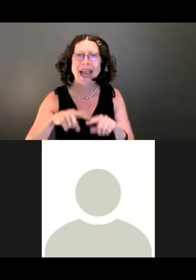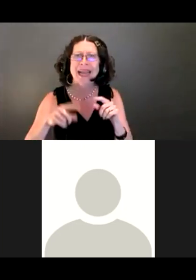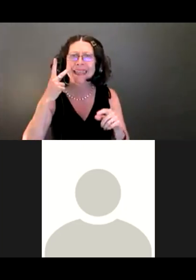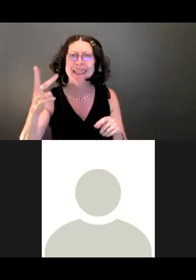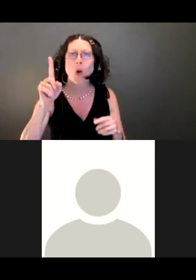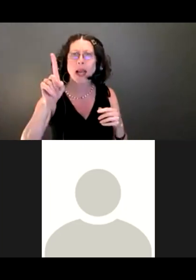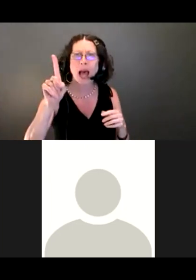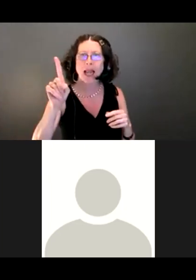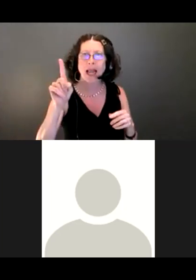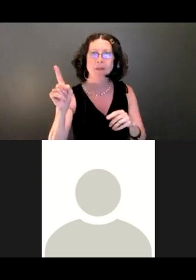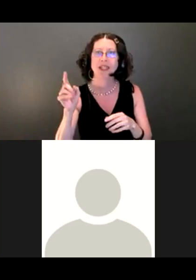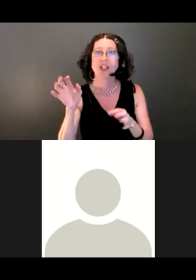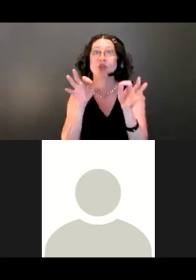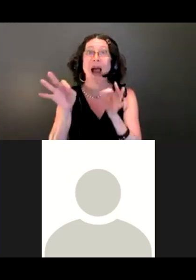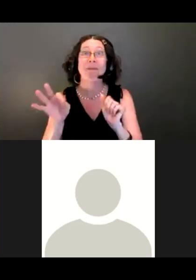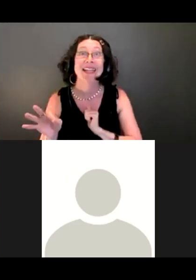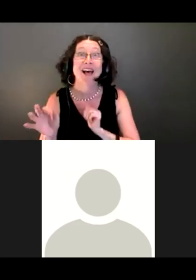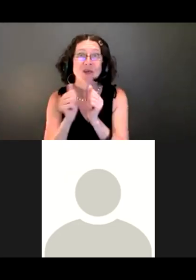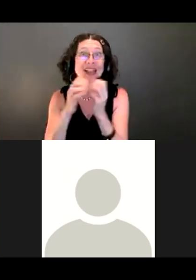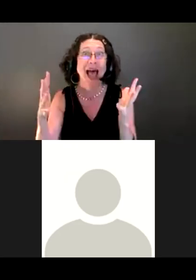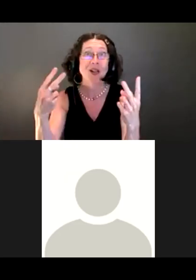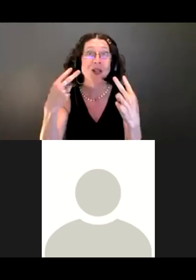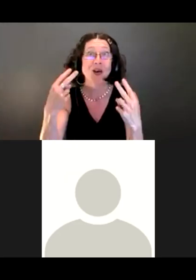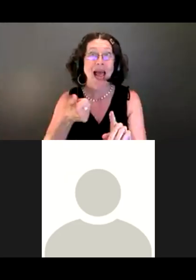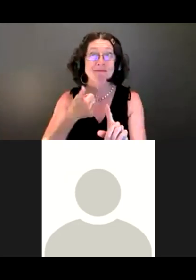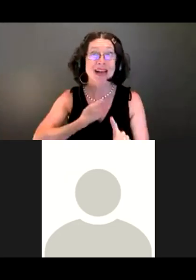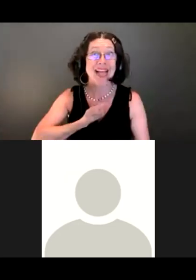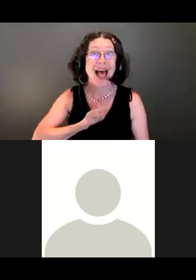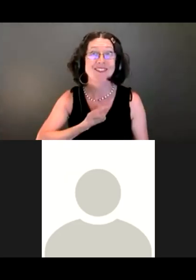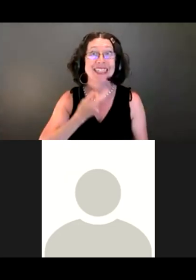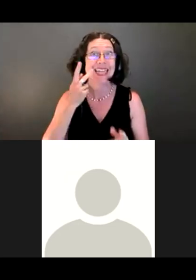Why can't I see my own video? I'm going to describe myself without looking at myself and see how that works.